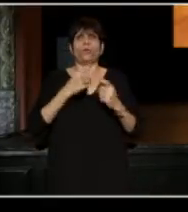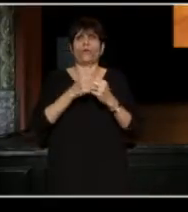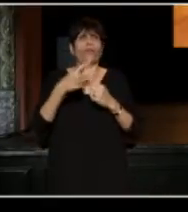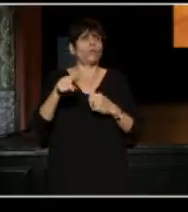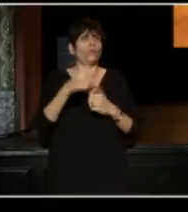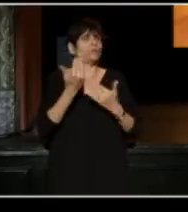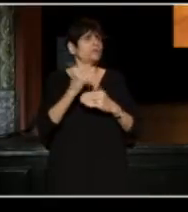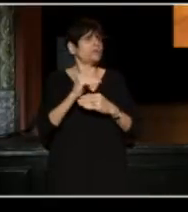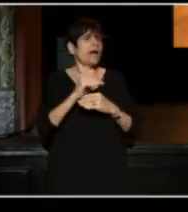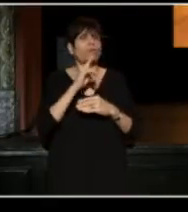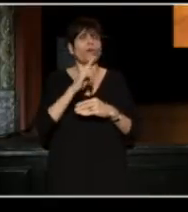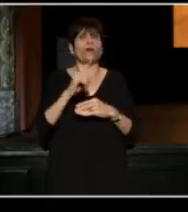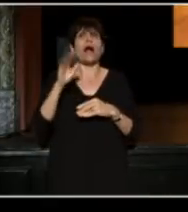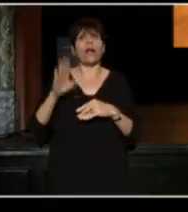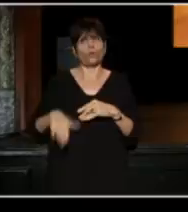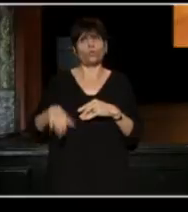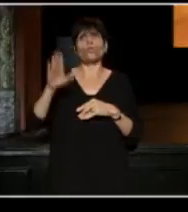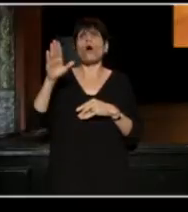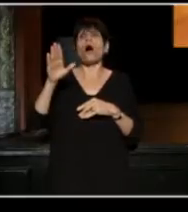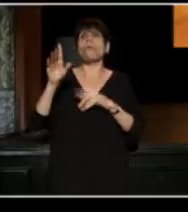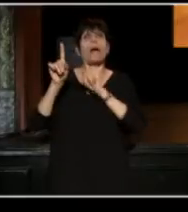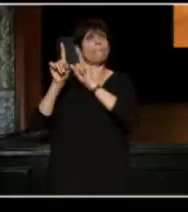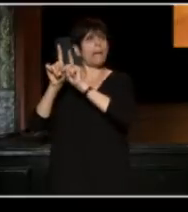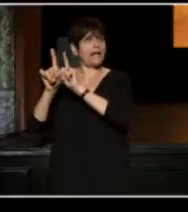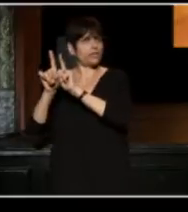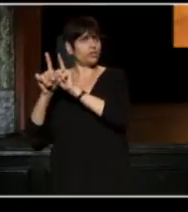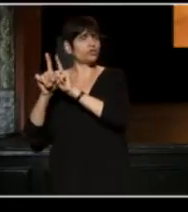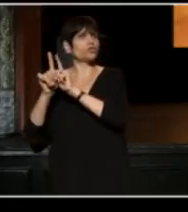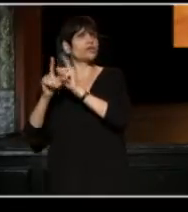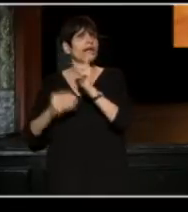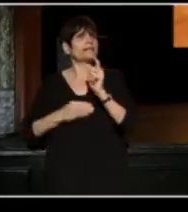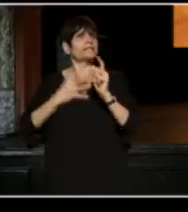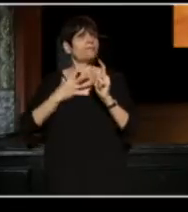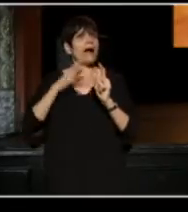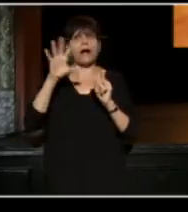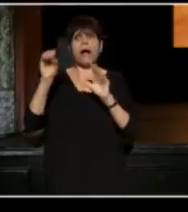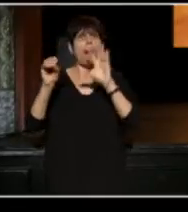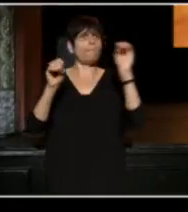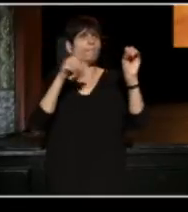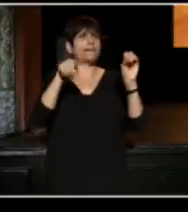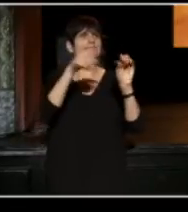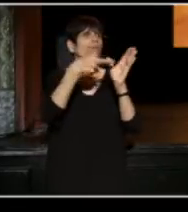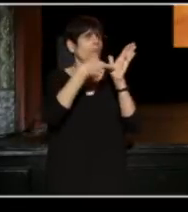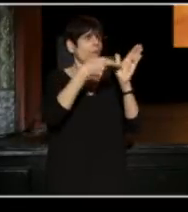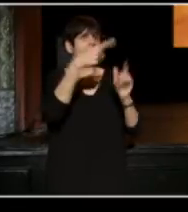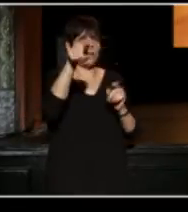I grew up and was mentored, and inspired by the companies and work represented in this room,